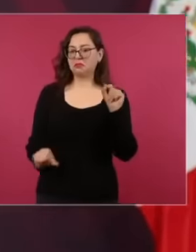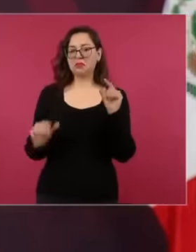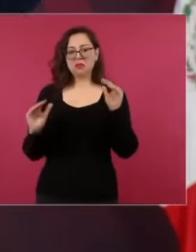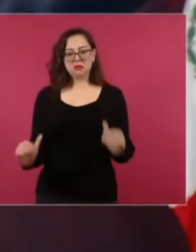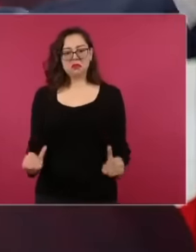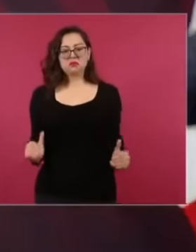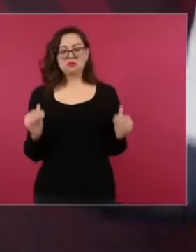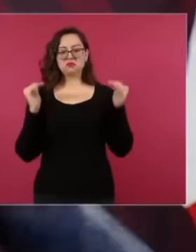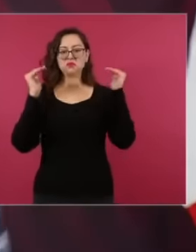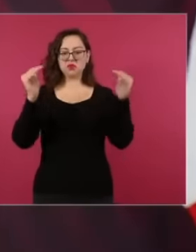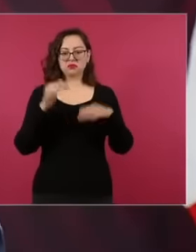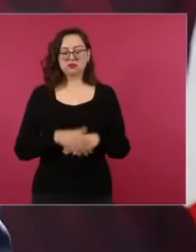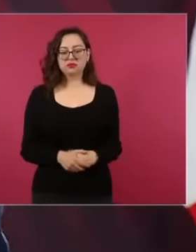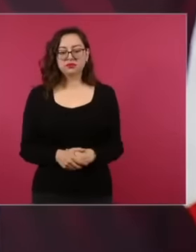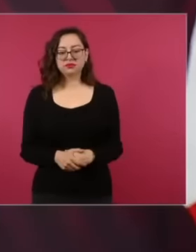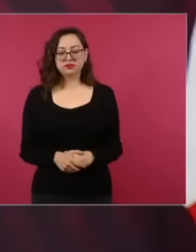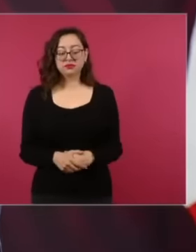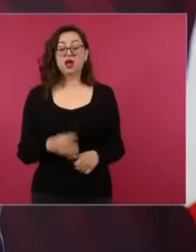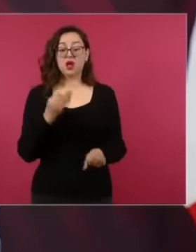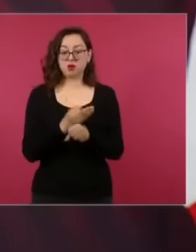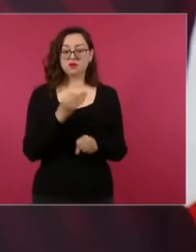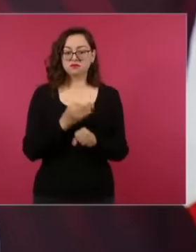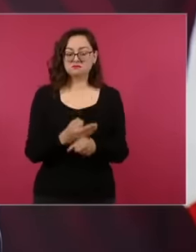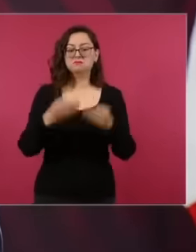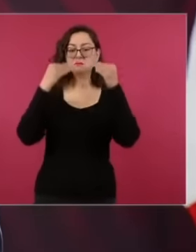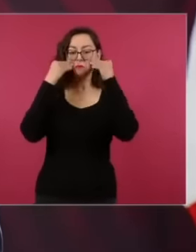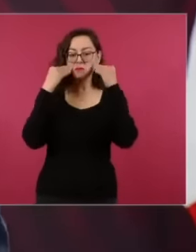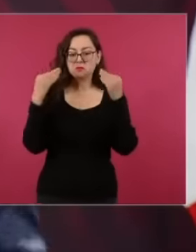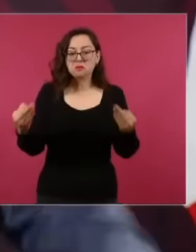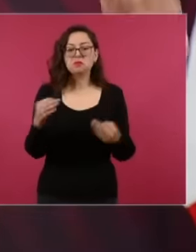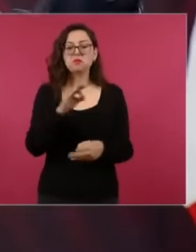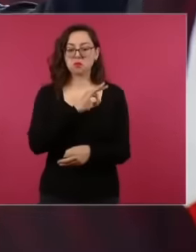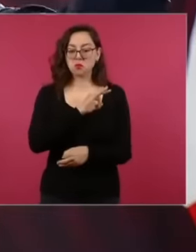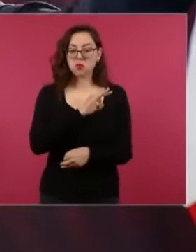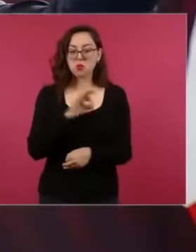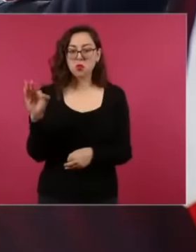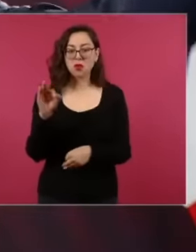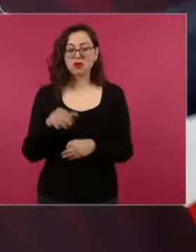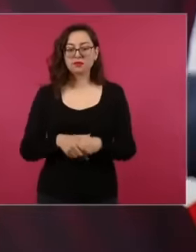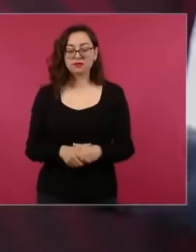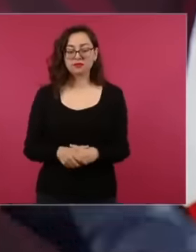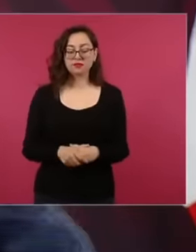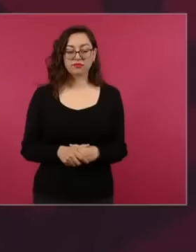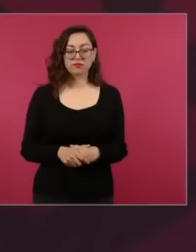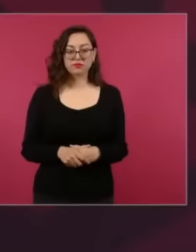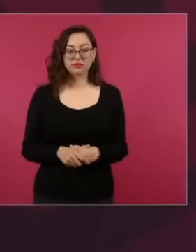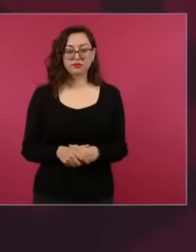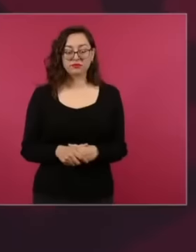happening, it becomes a power.